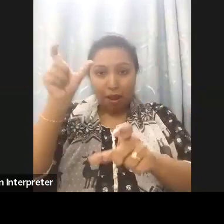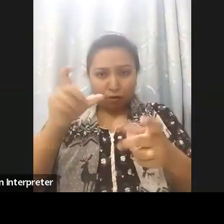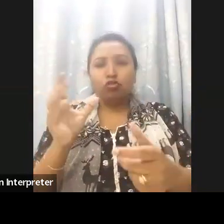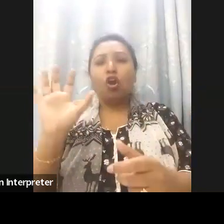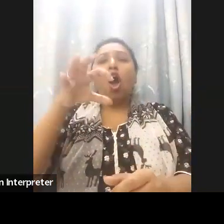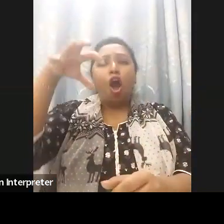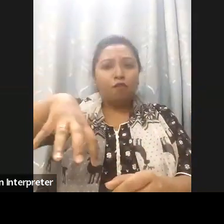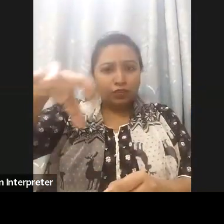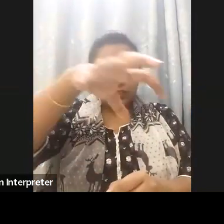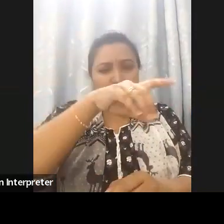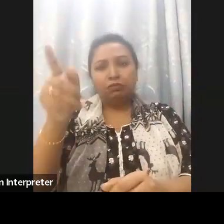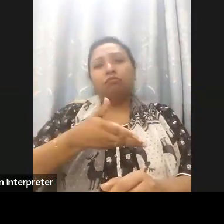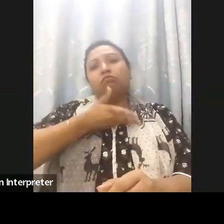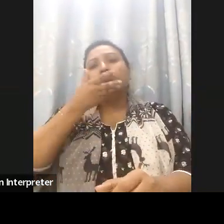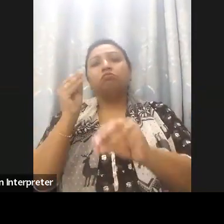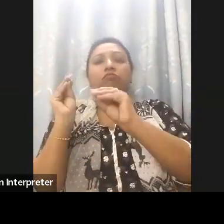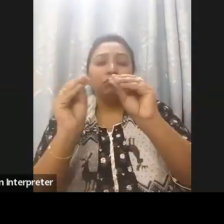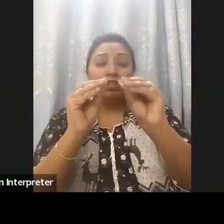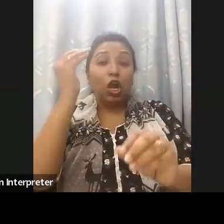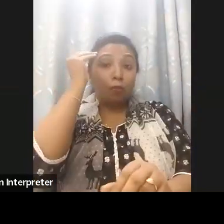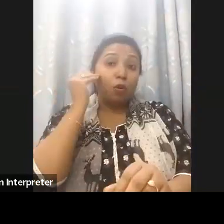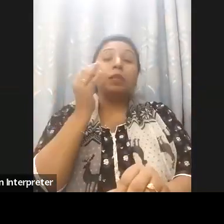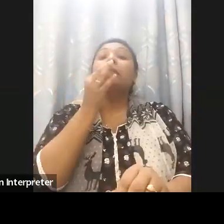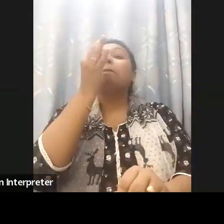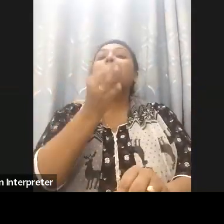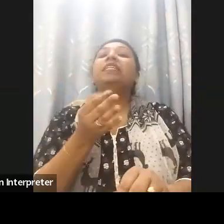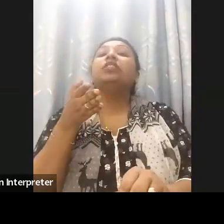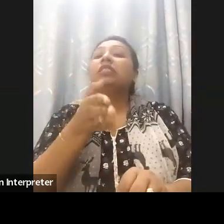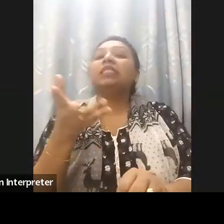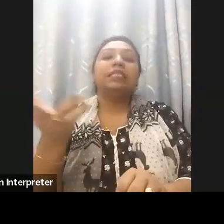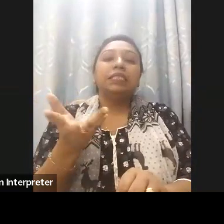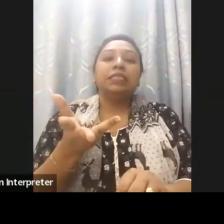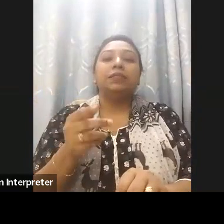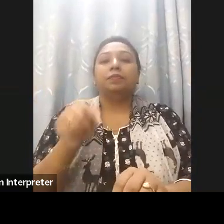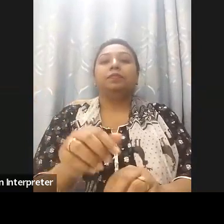related issues, promote inclusiveness in the digital age. By raising awareness and